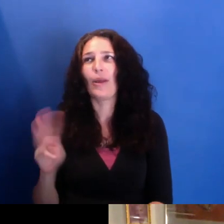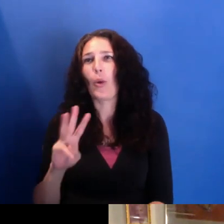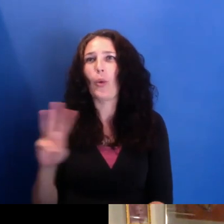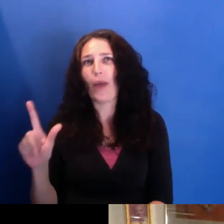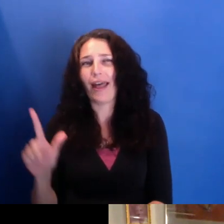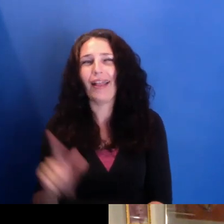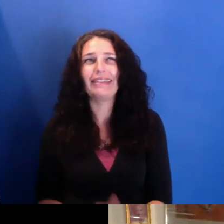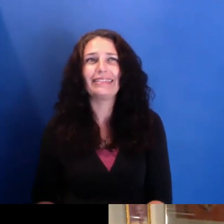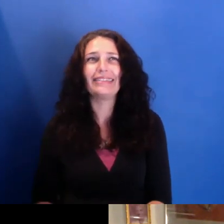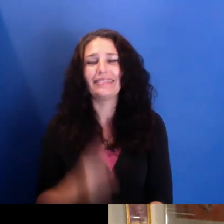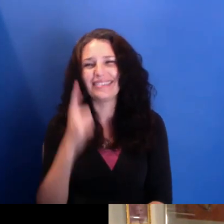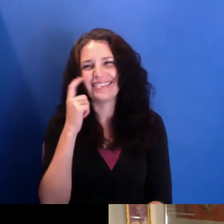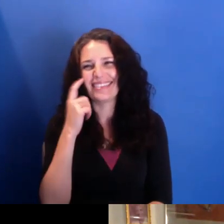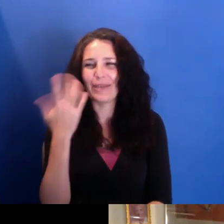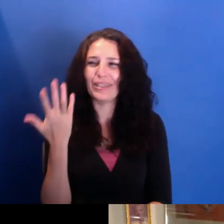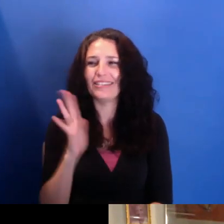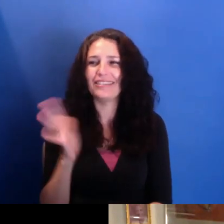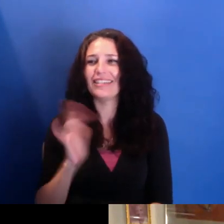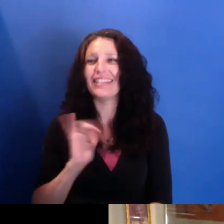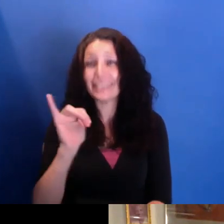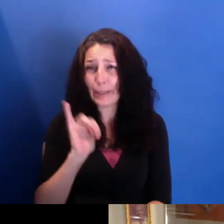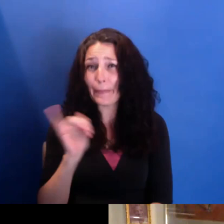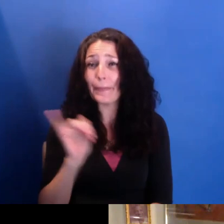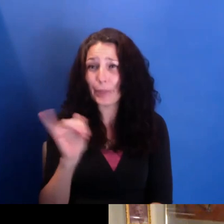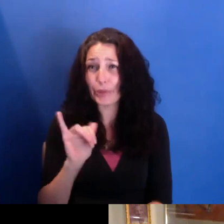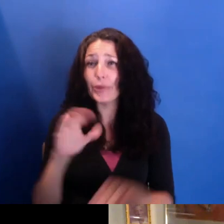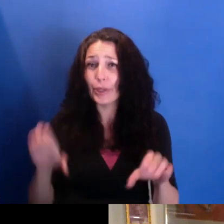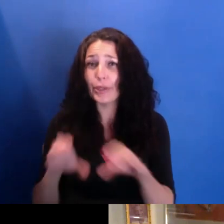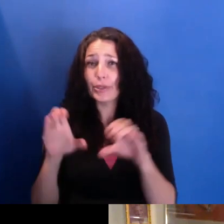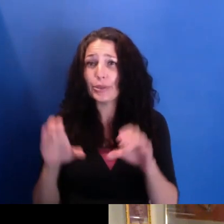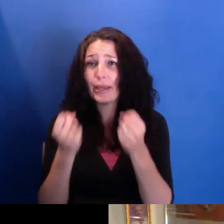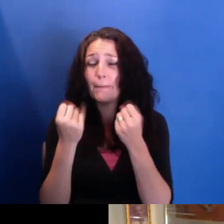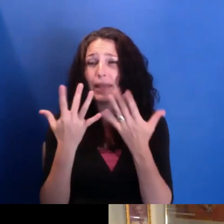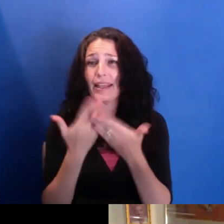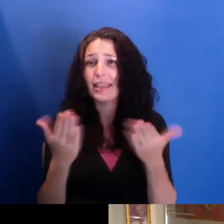you know, doing multiple things at once, I guess, you know.